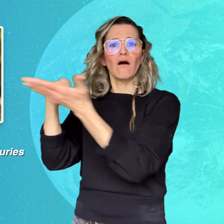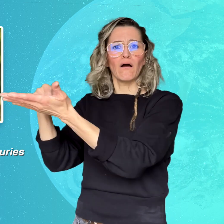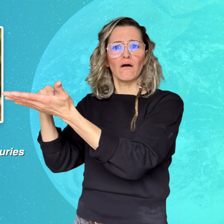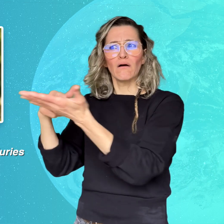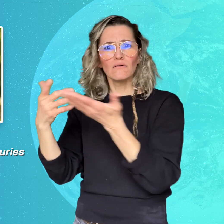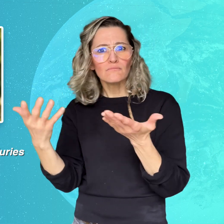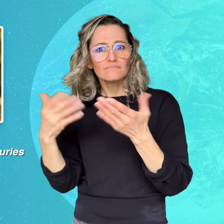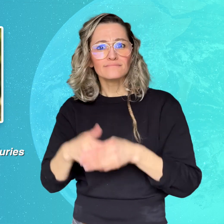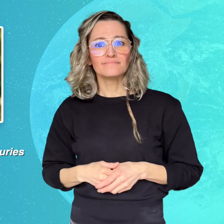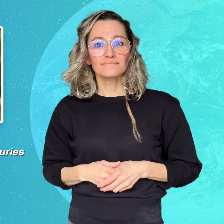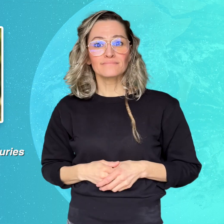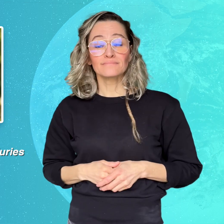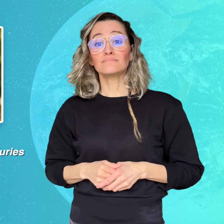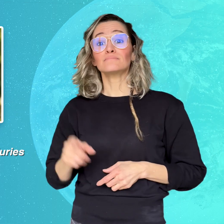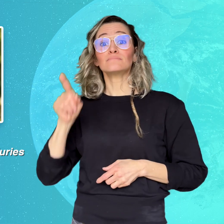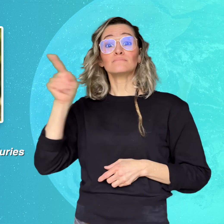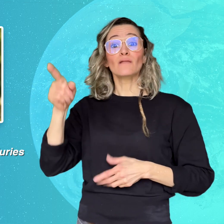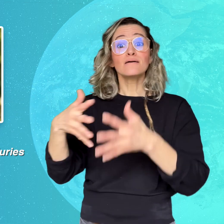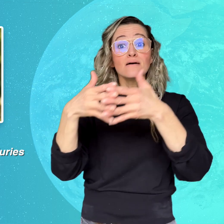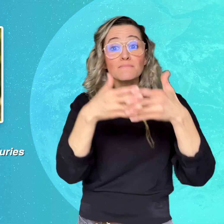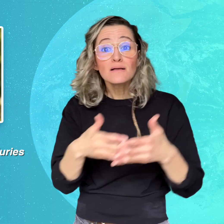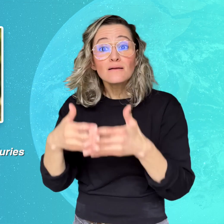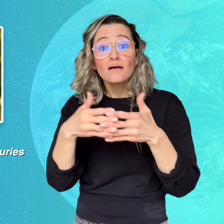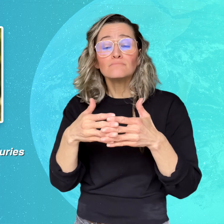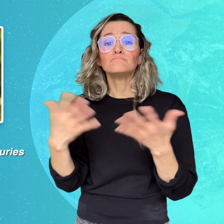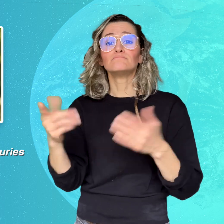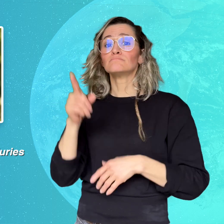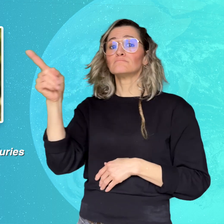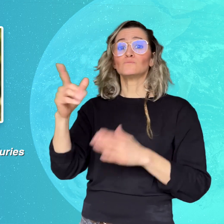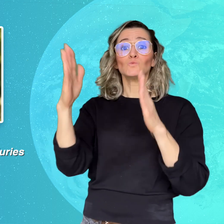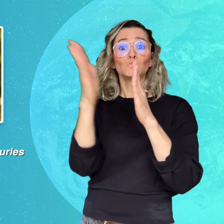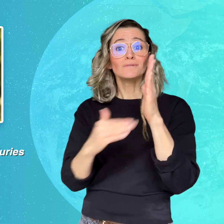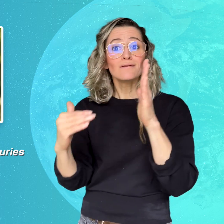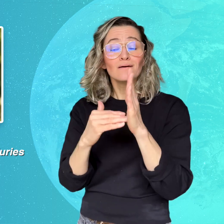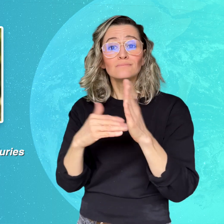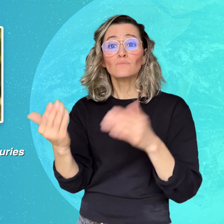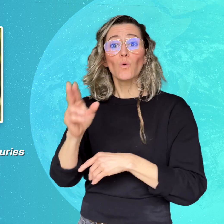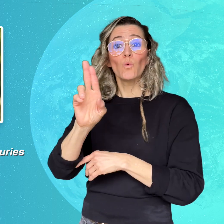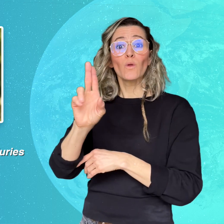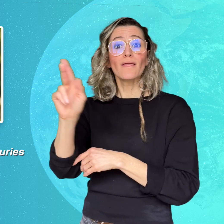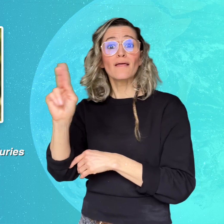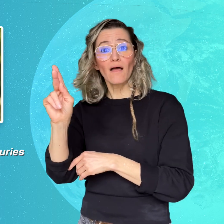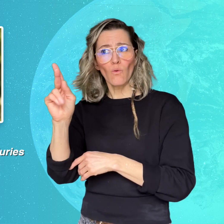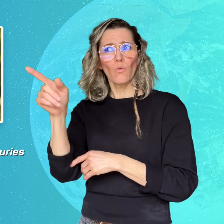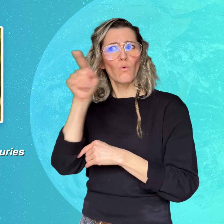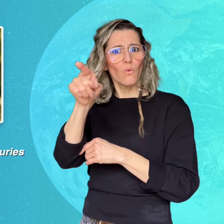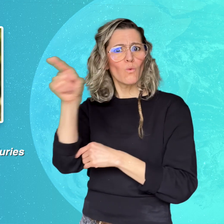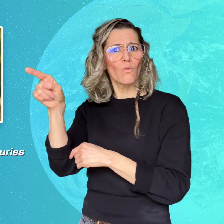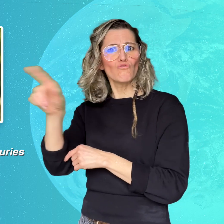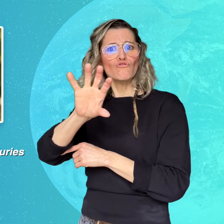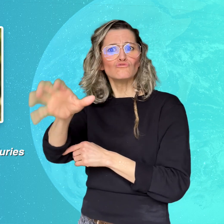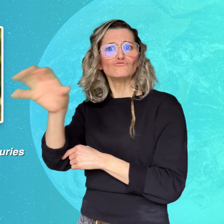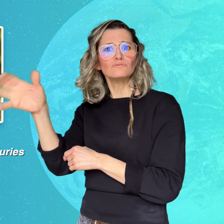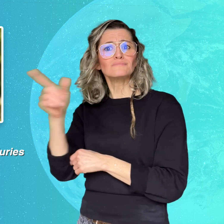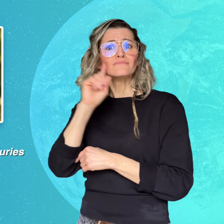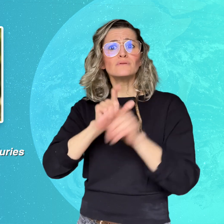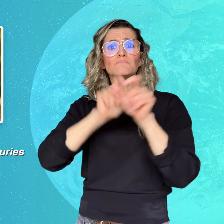behind America, New Zealand, and the UK where